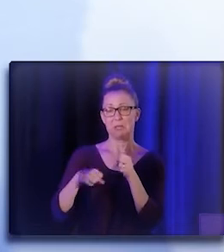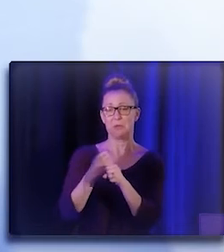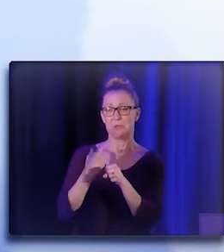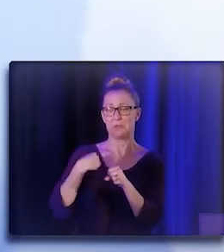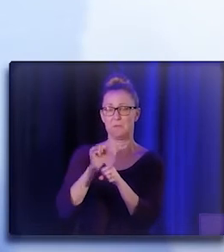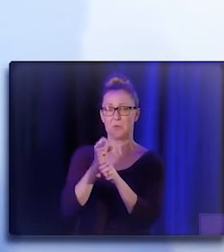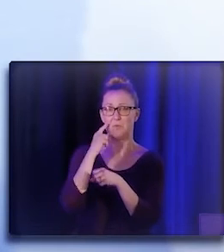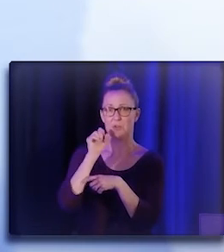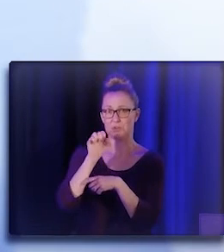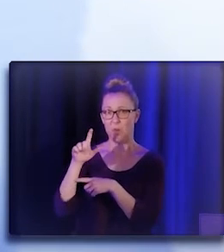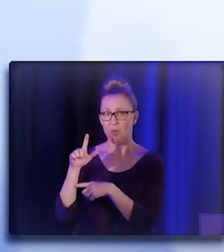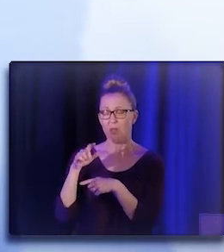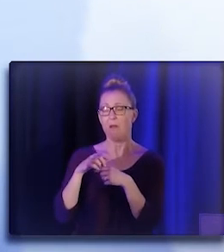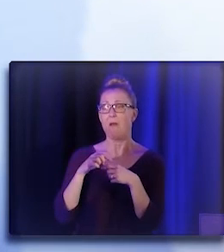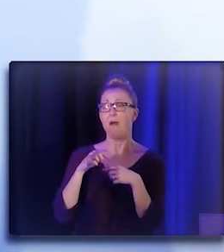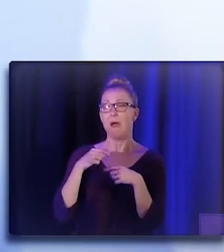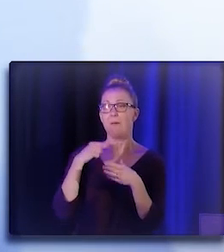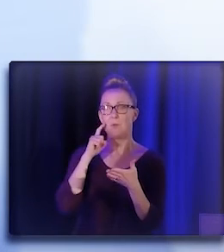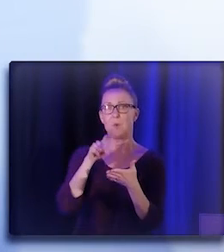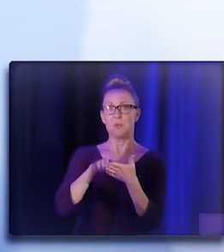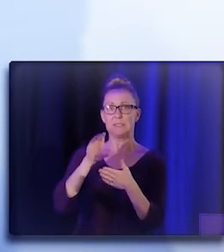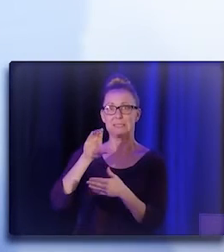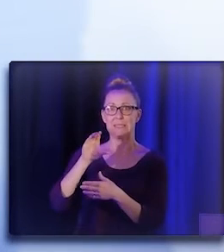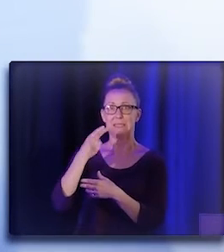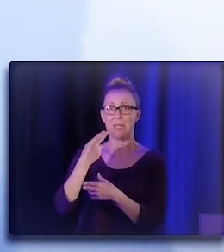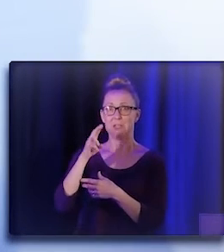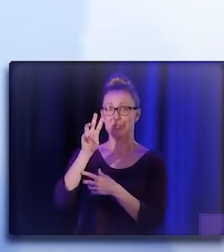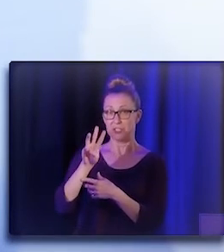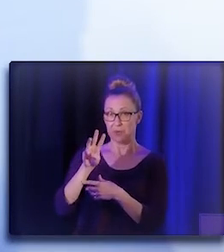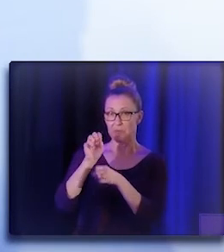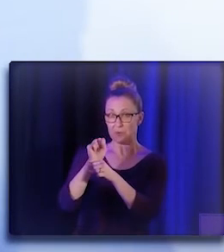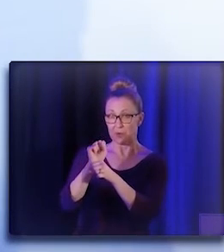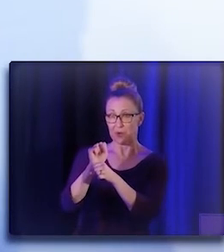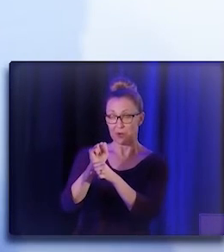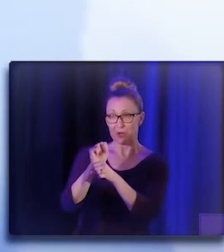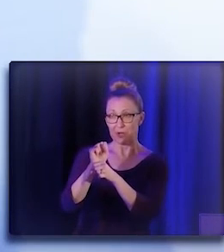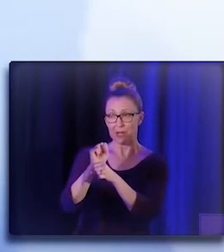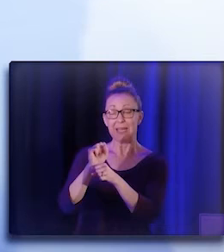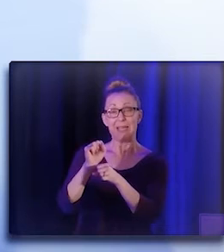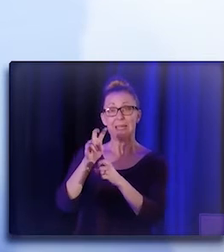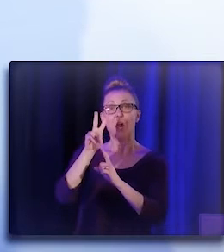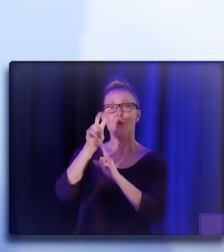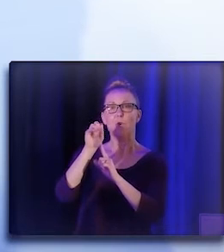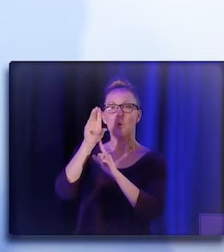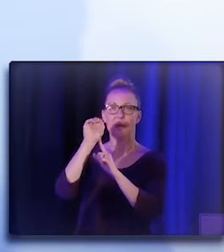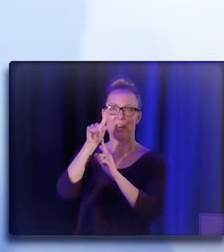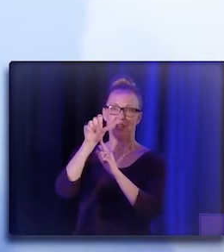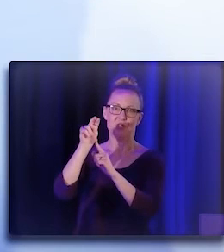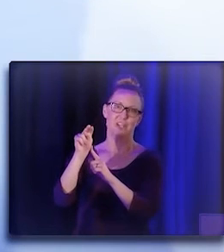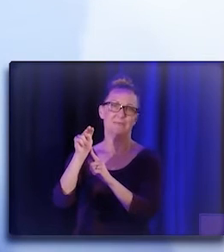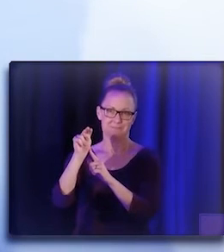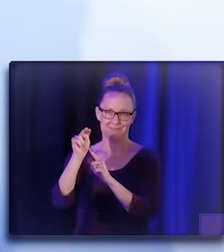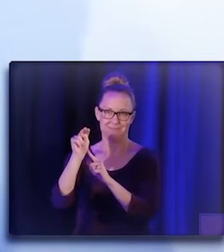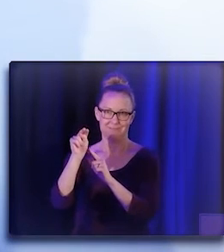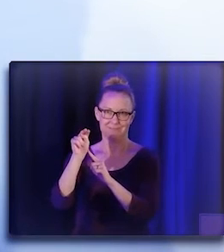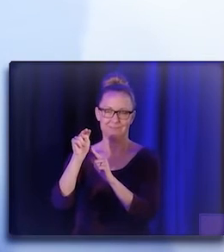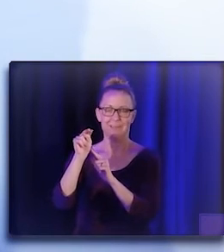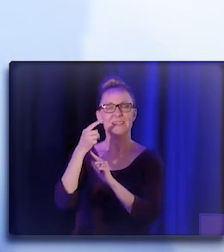I discovered that the CHW work is a vocation. It's something that they need to fill.